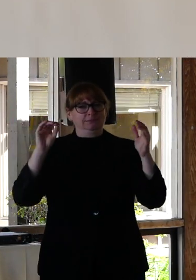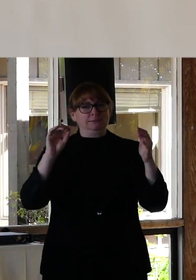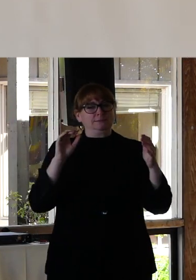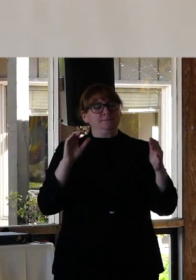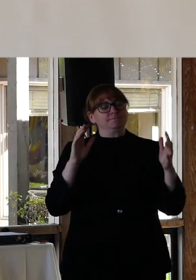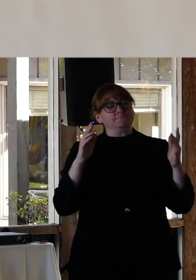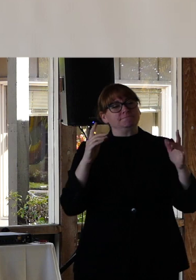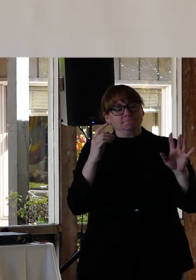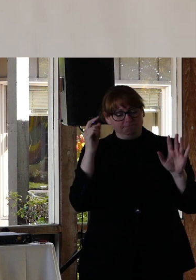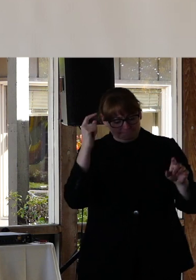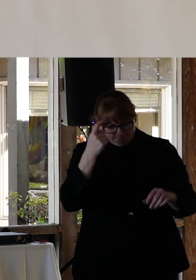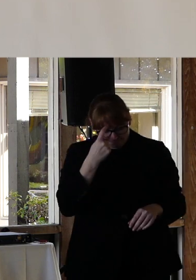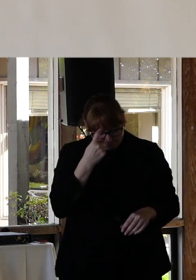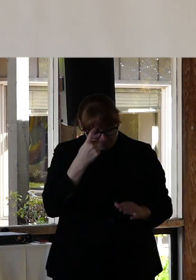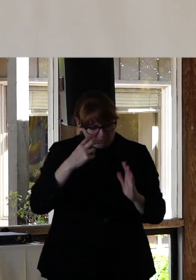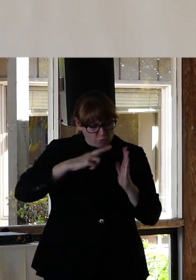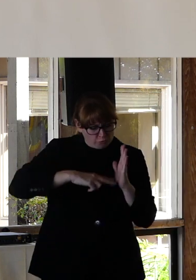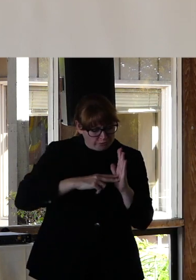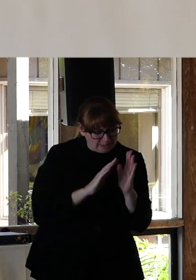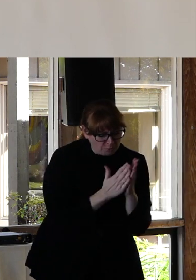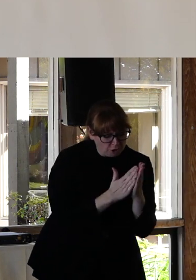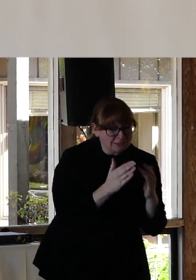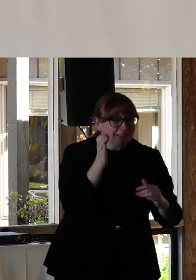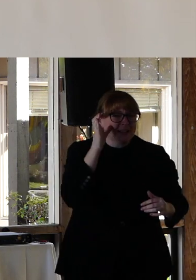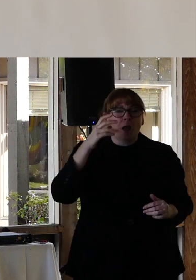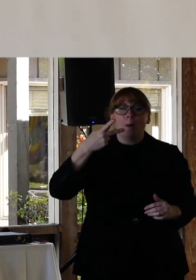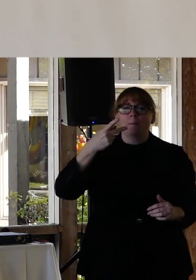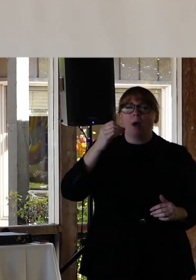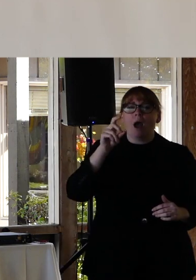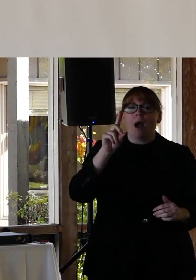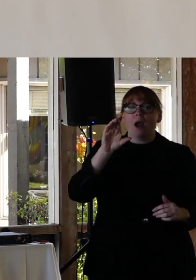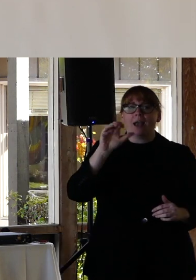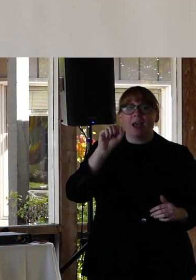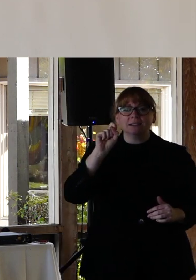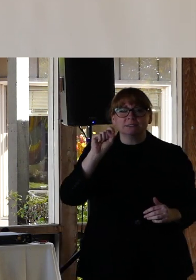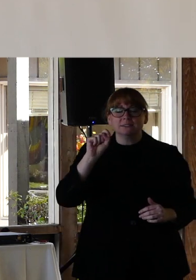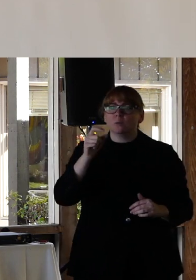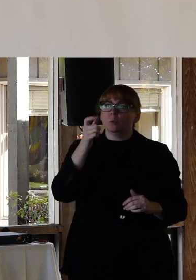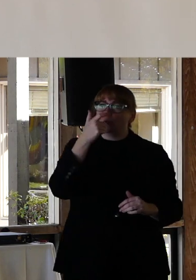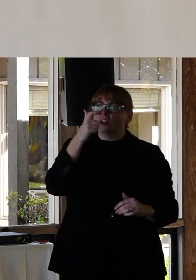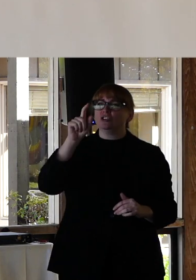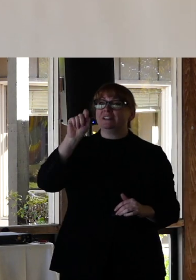to read books and listen to podcasts and watch TED talks by the people